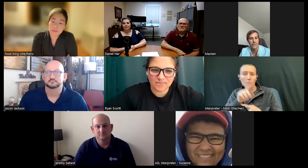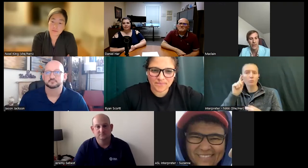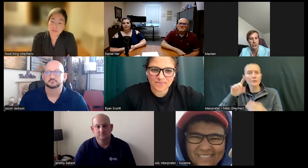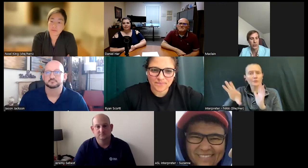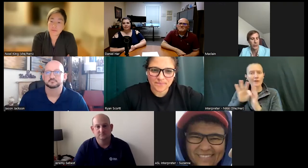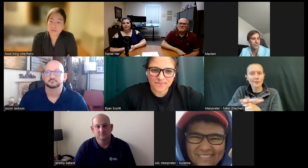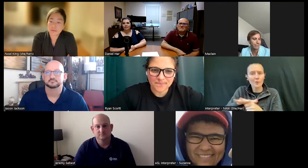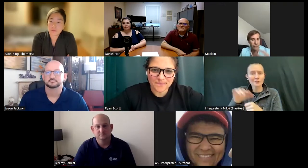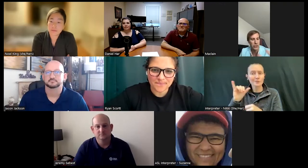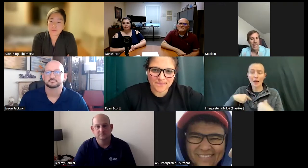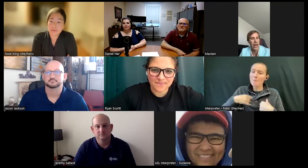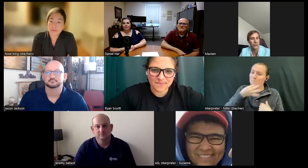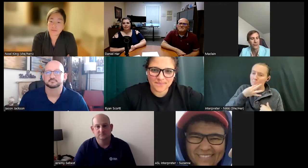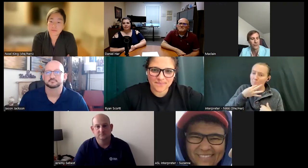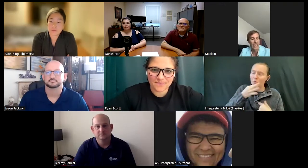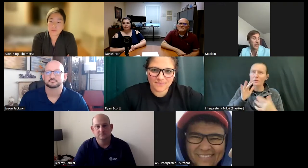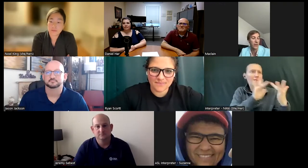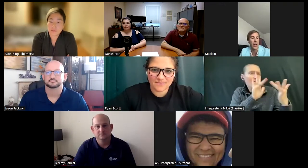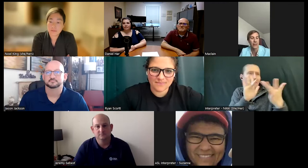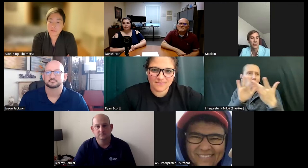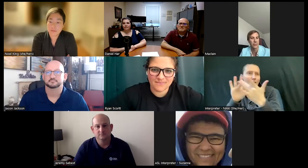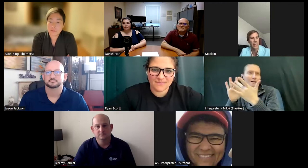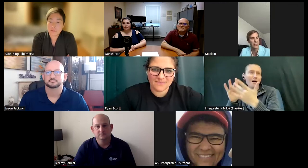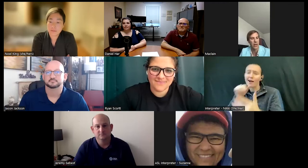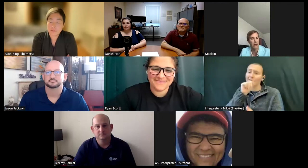very good with reaching out and I just love talking to people and I didn't talk